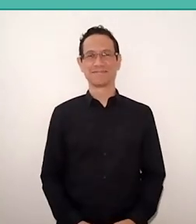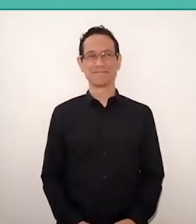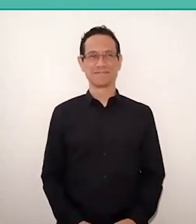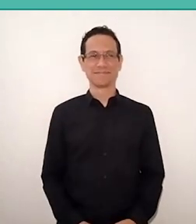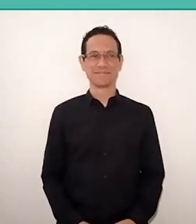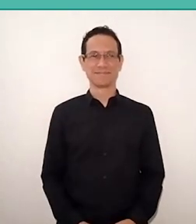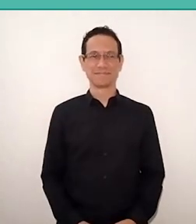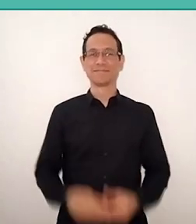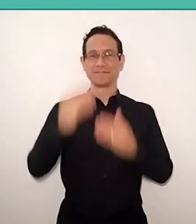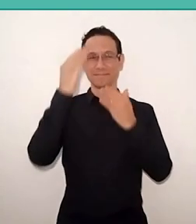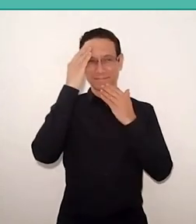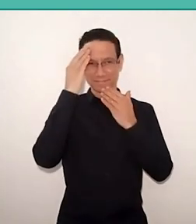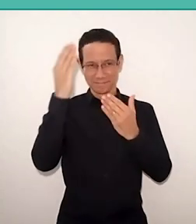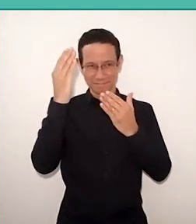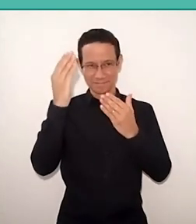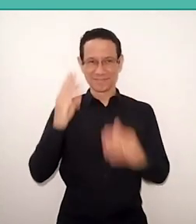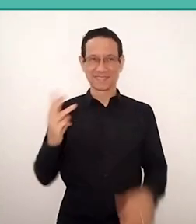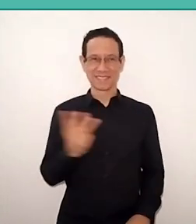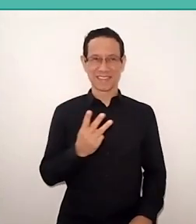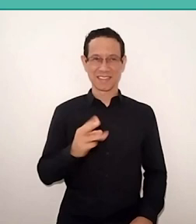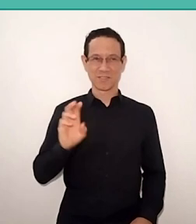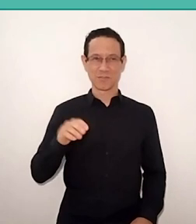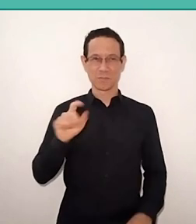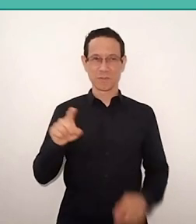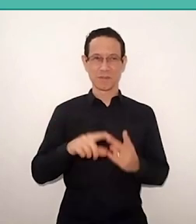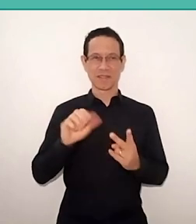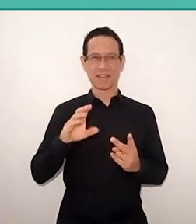Thank you three, Romão, Akkari and Haddad.